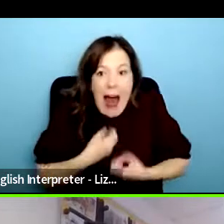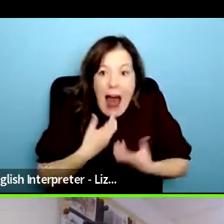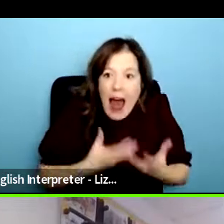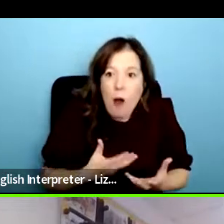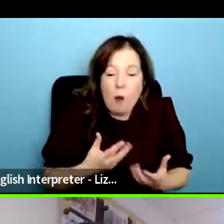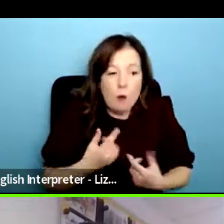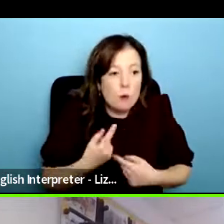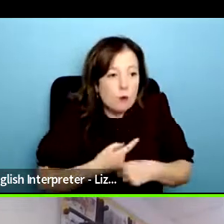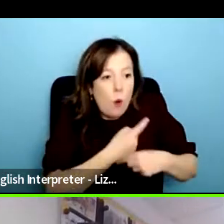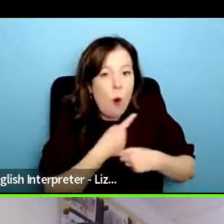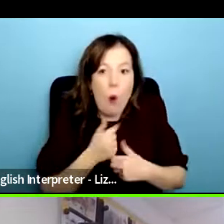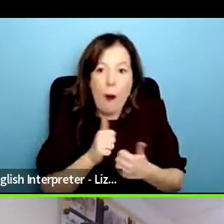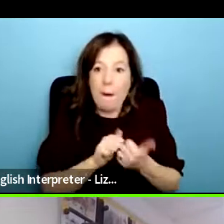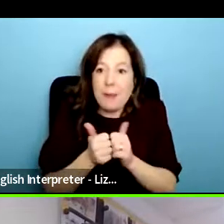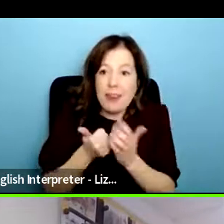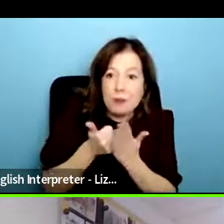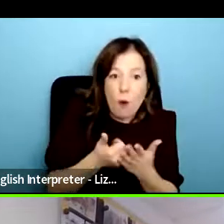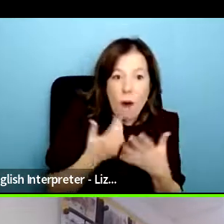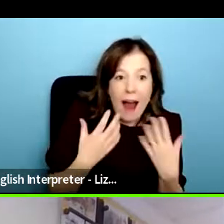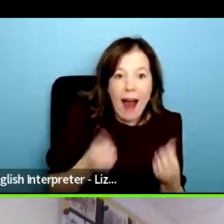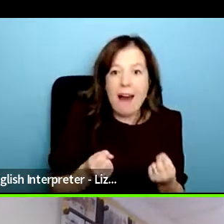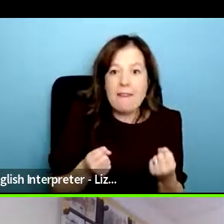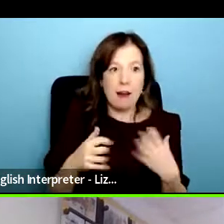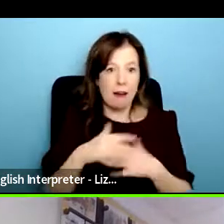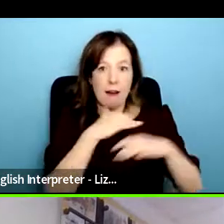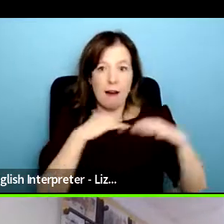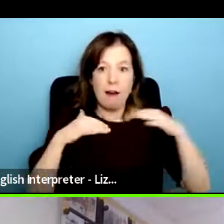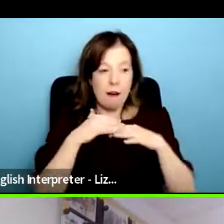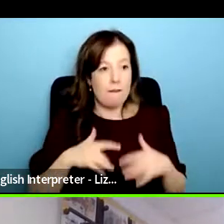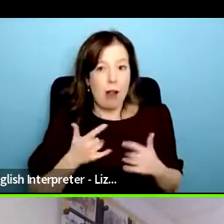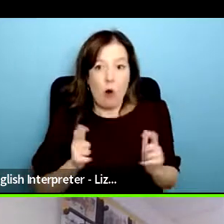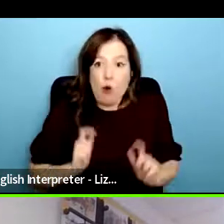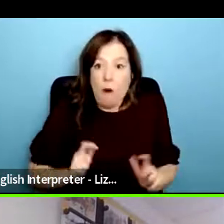peer support if they feel in a certain way they know they can find someone and talk to but yes